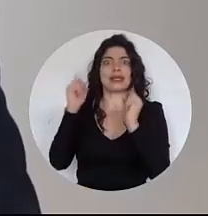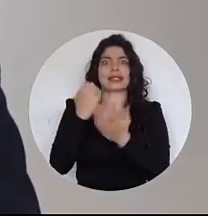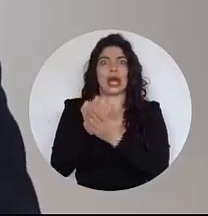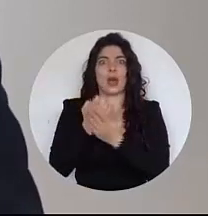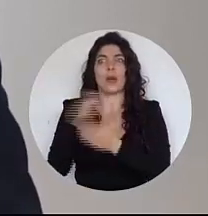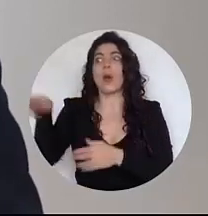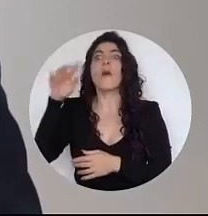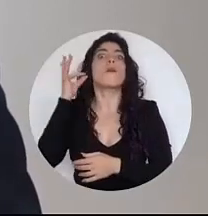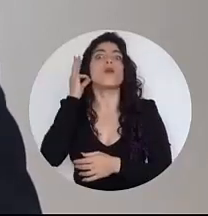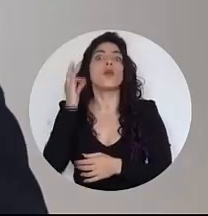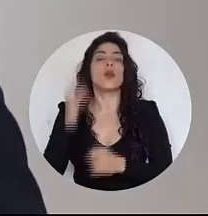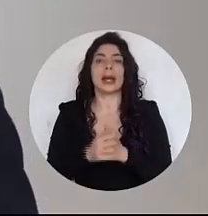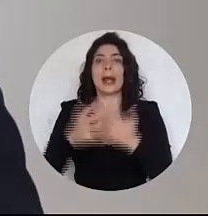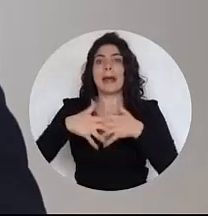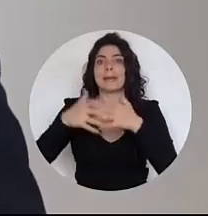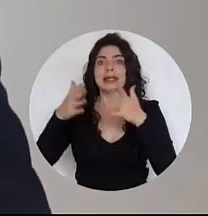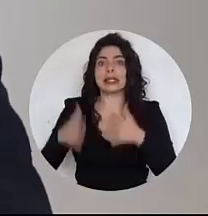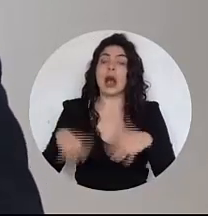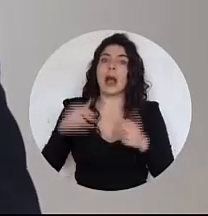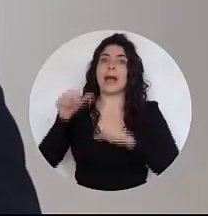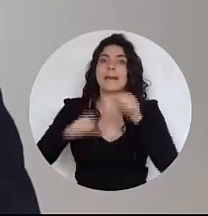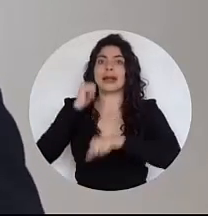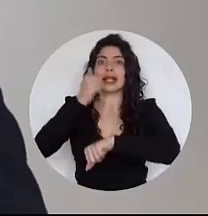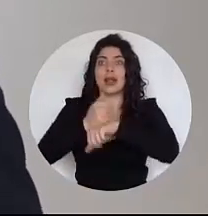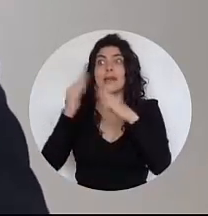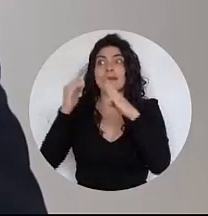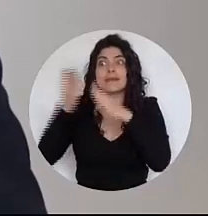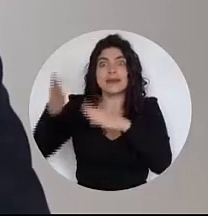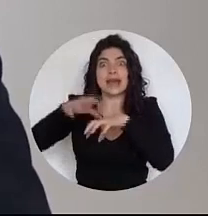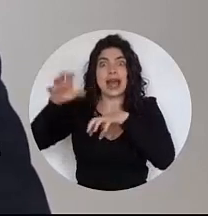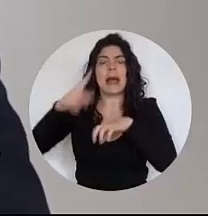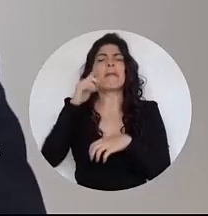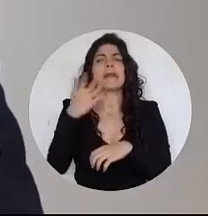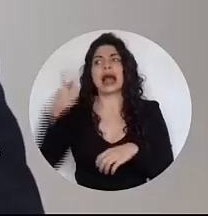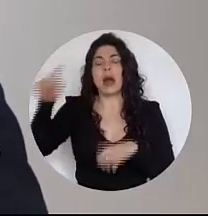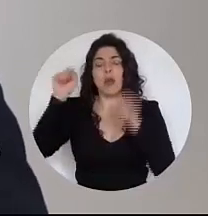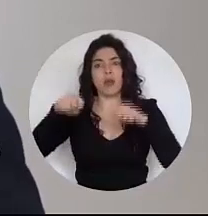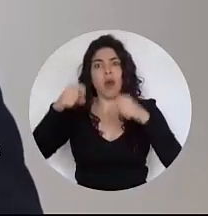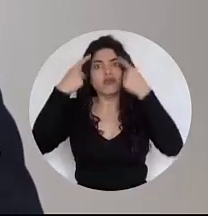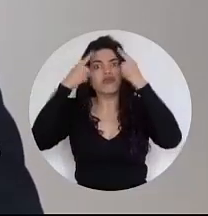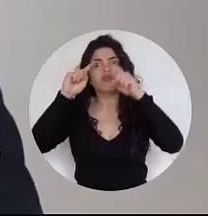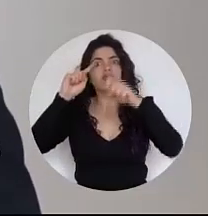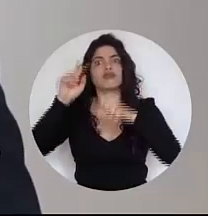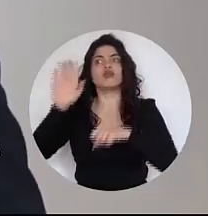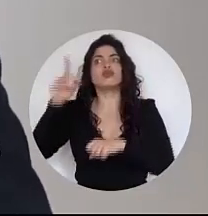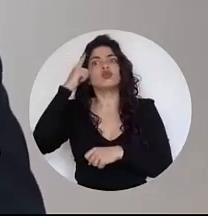of businesswomen and entrepreneurs in the canton so that they can materialize their dreams